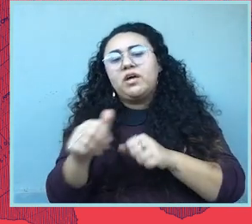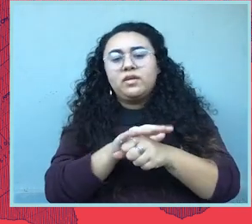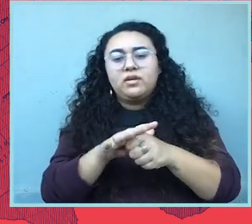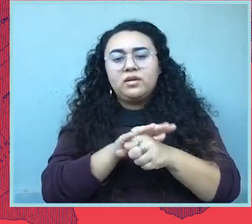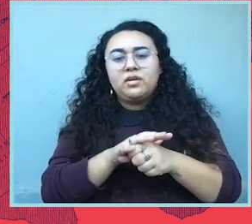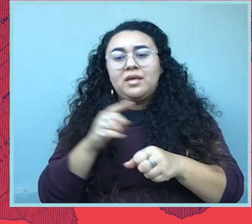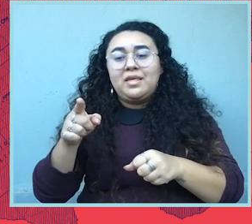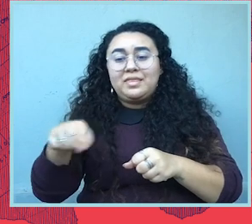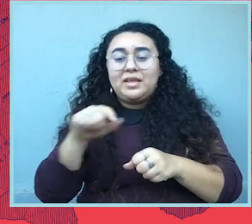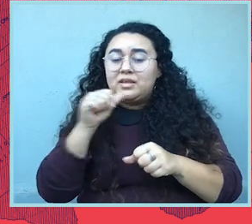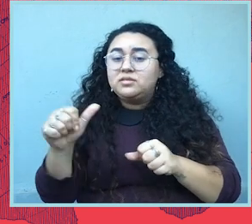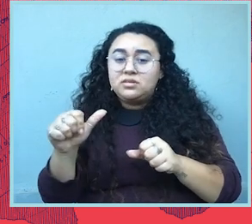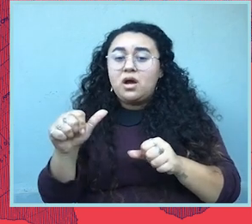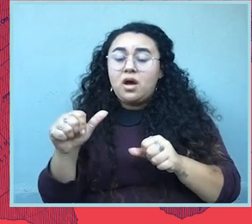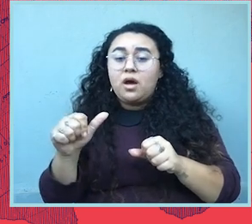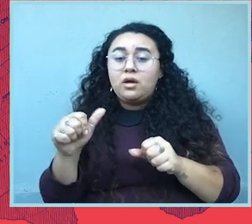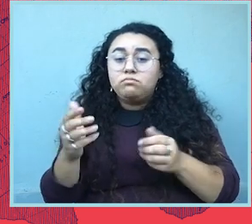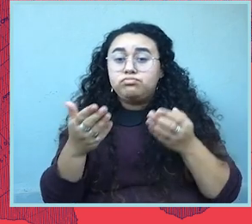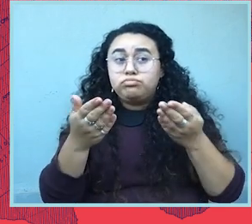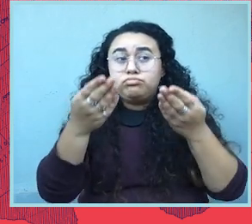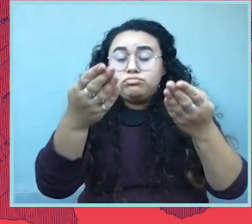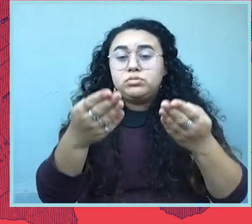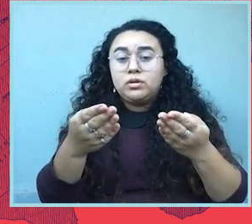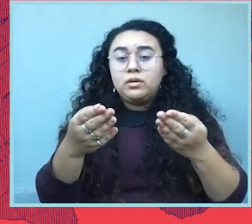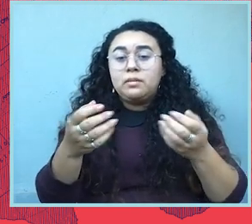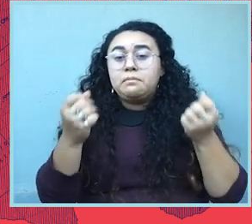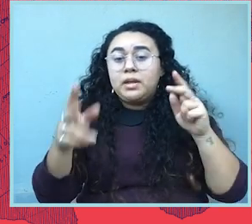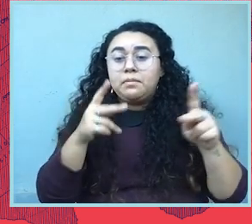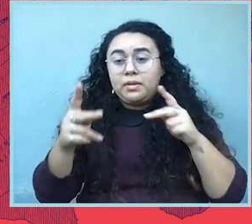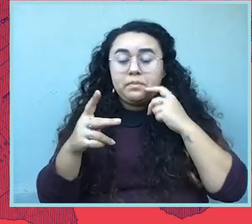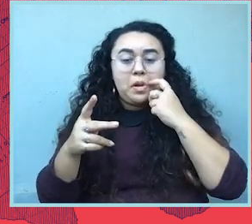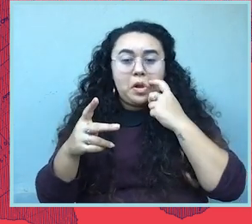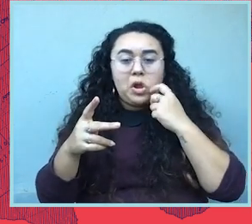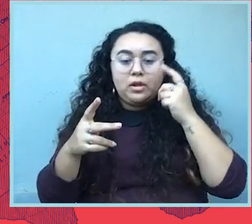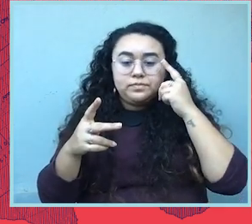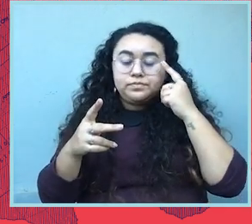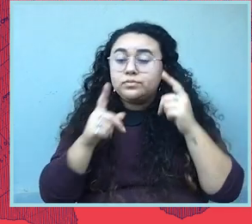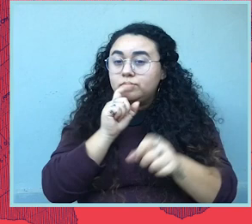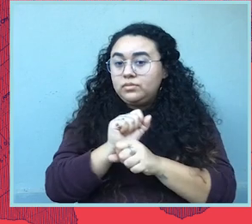These are not being pushed by the majority of people that are actually living in these